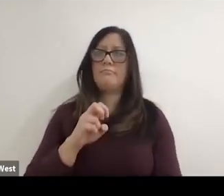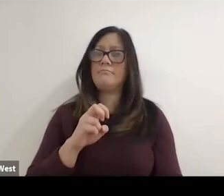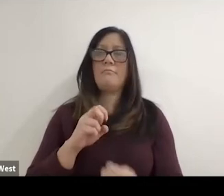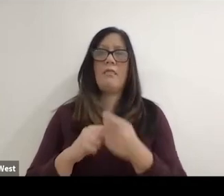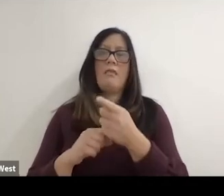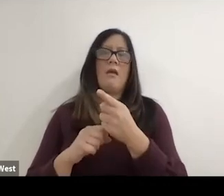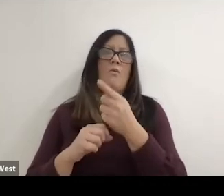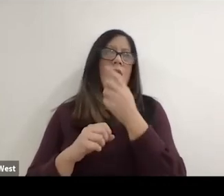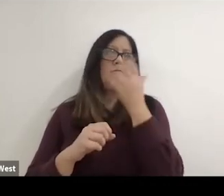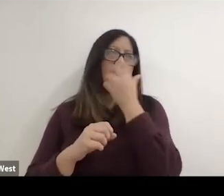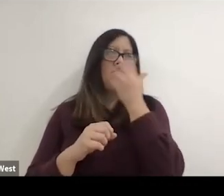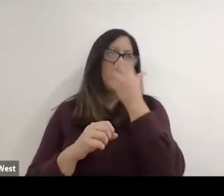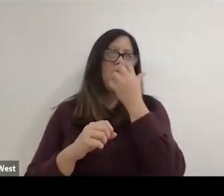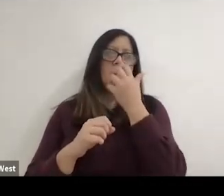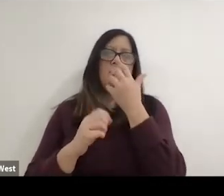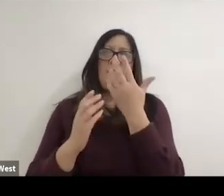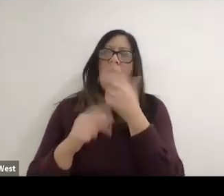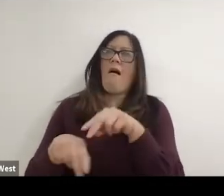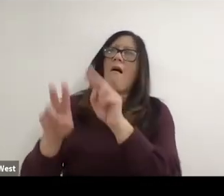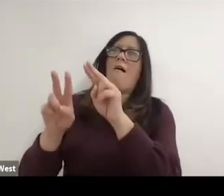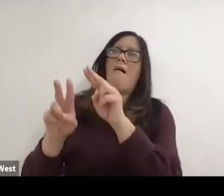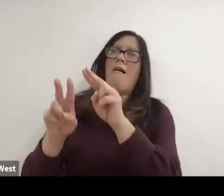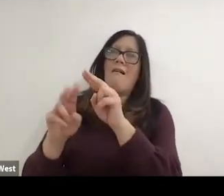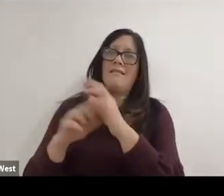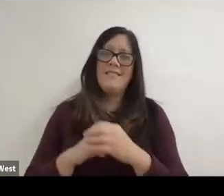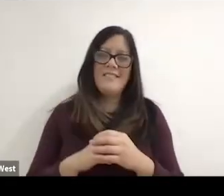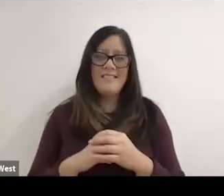superstars. They were celebrities. I was just completely in awe and I